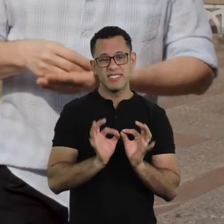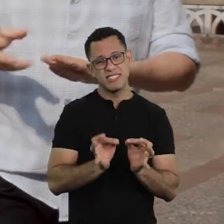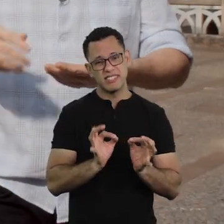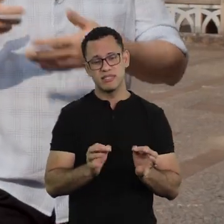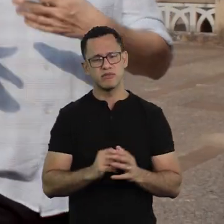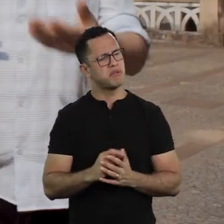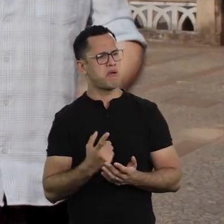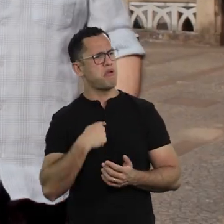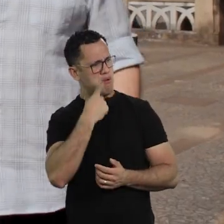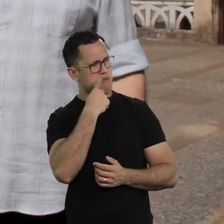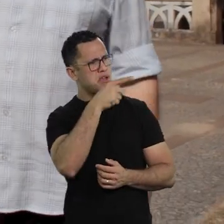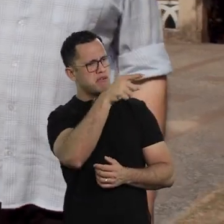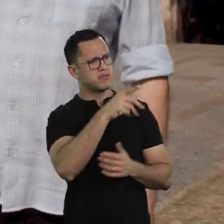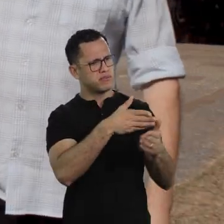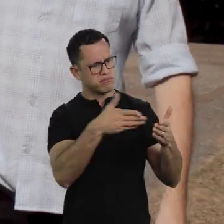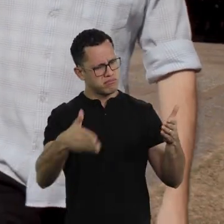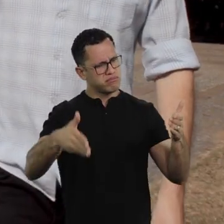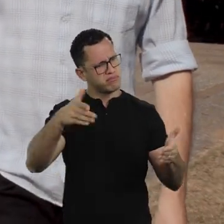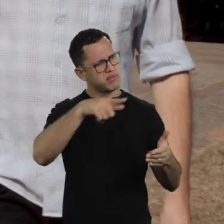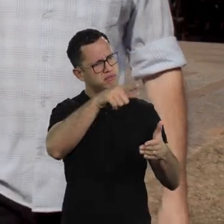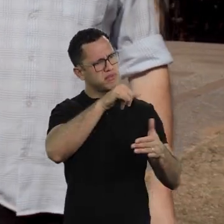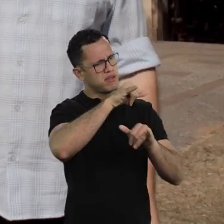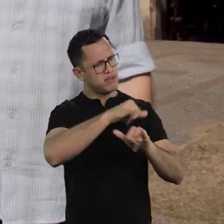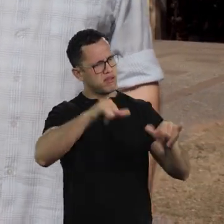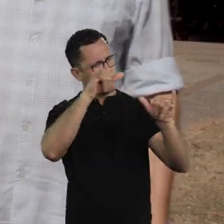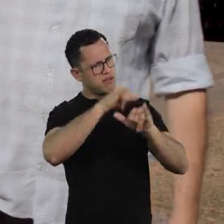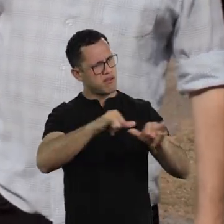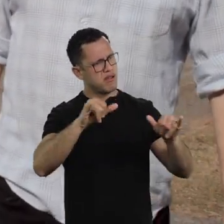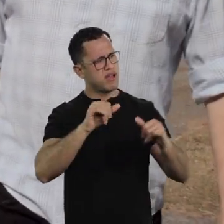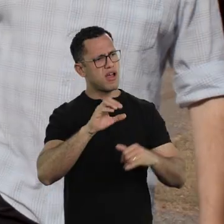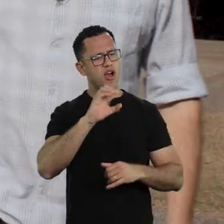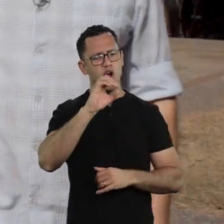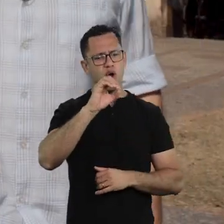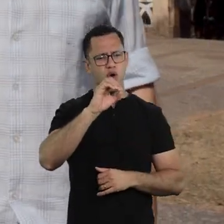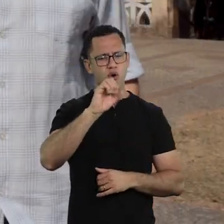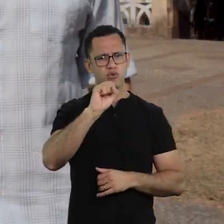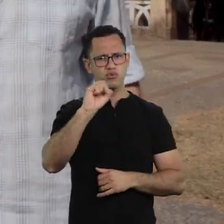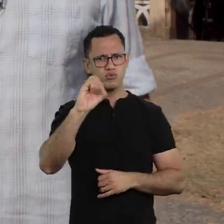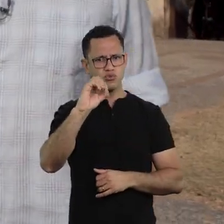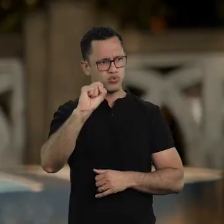just short things. But you published, man, you published a book during quarantine. "Ossos do Ofídio".